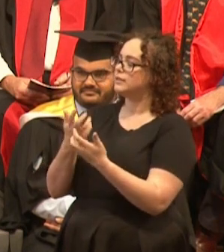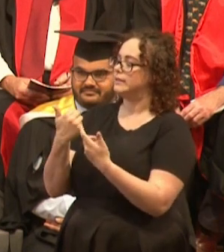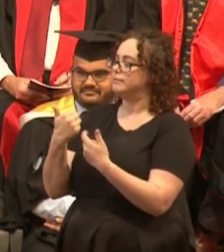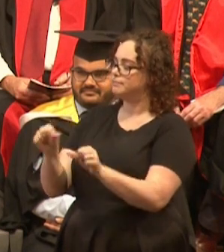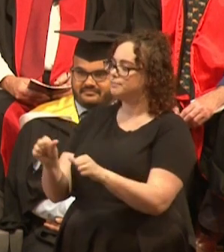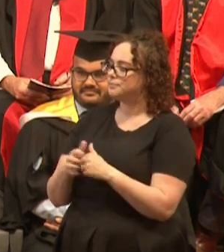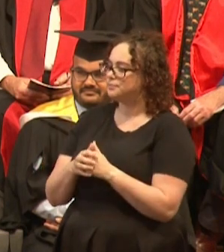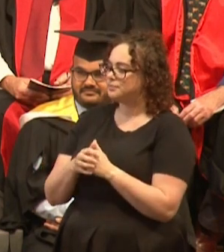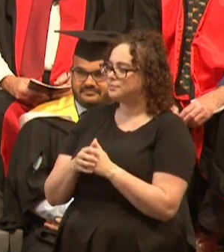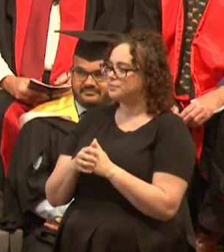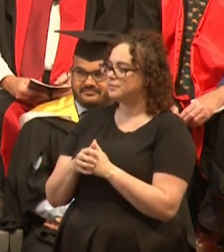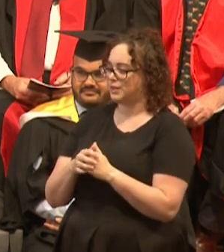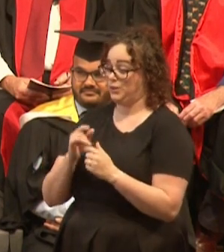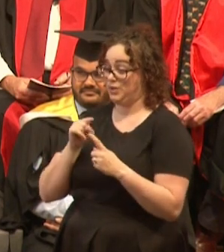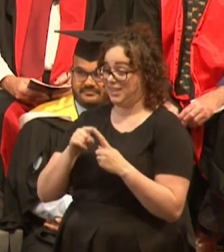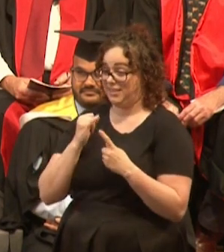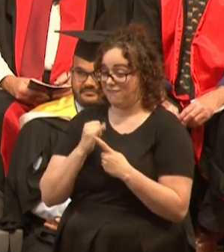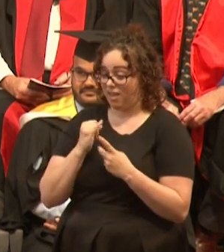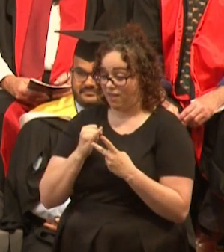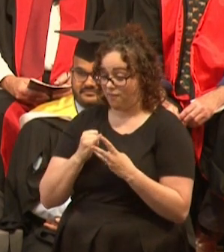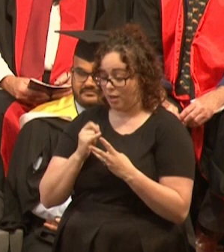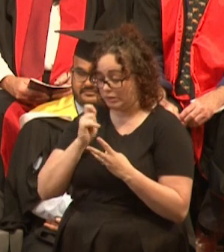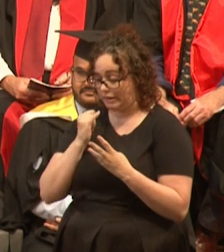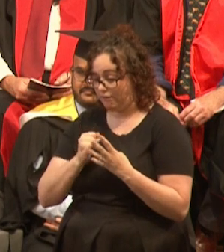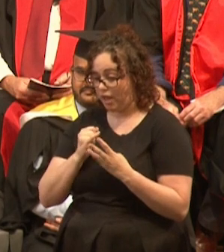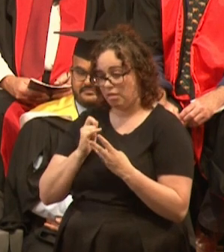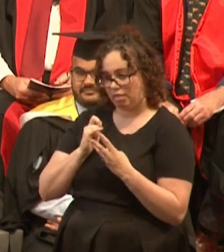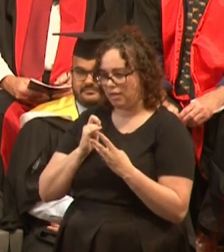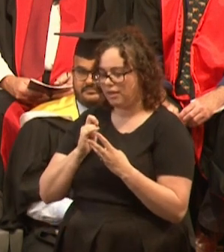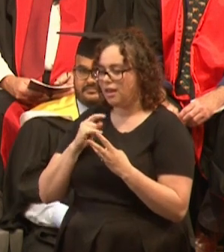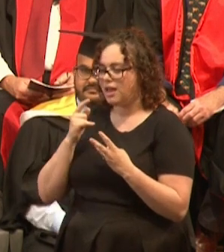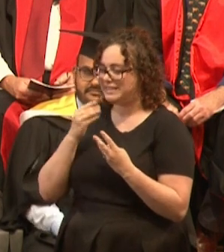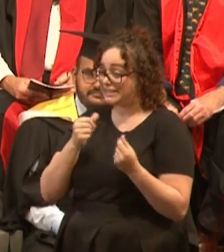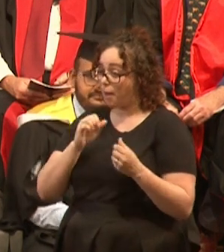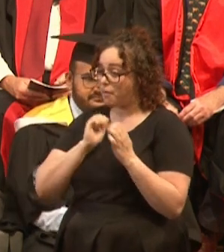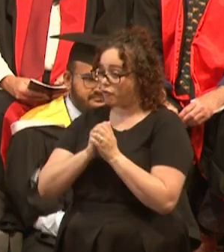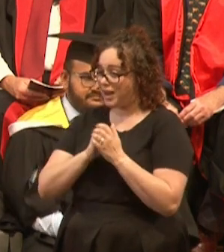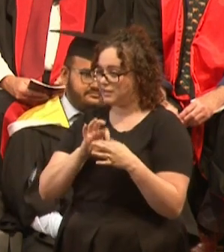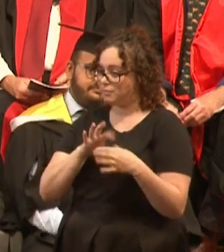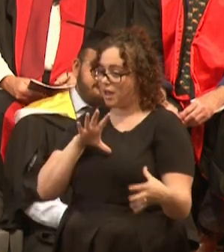These close shaves, loss of a few dear friends along the way, and other challenges,